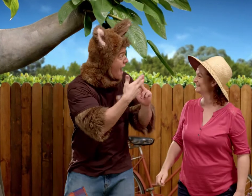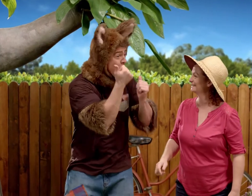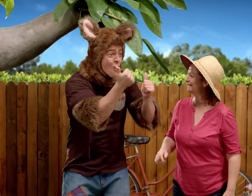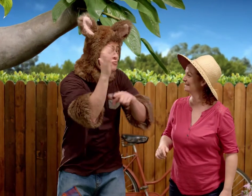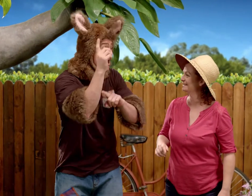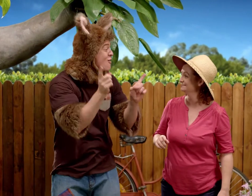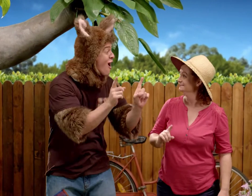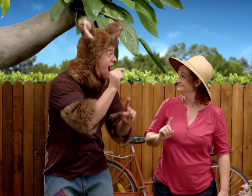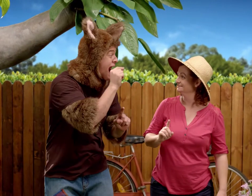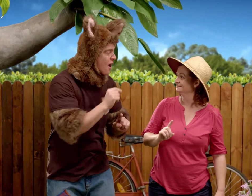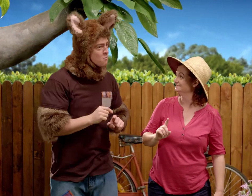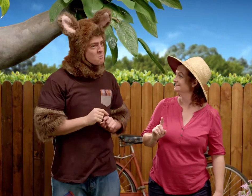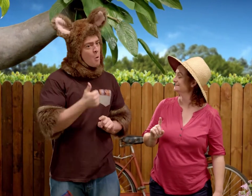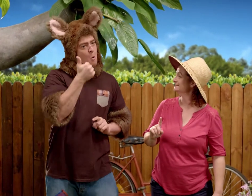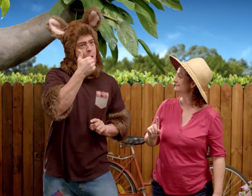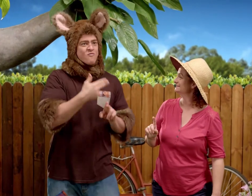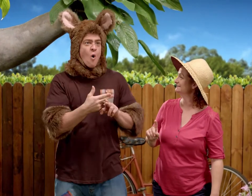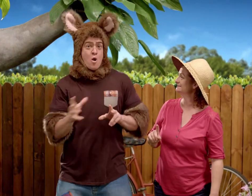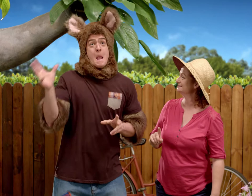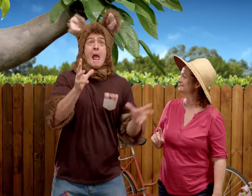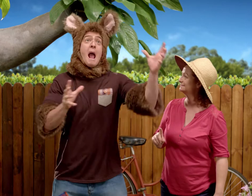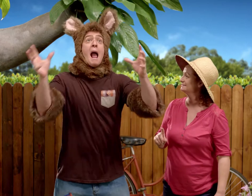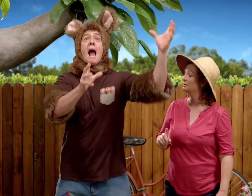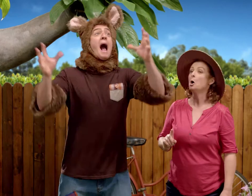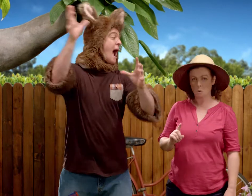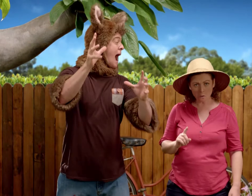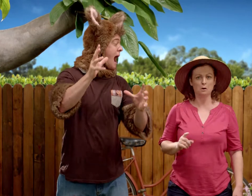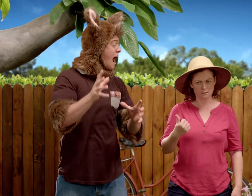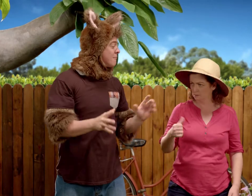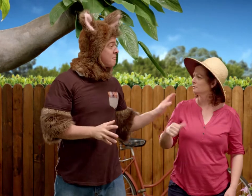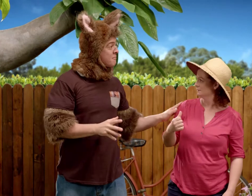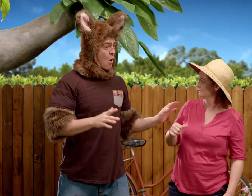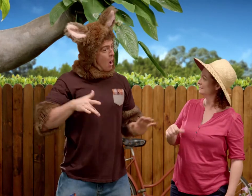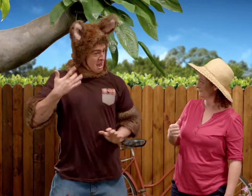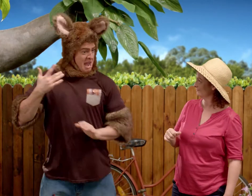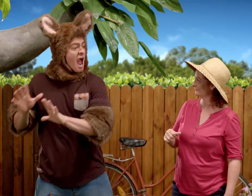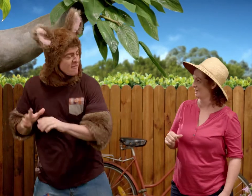And Sally, do you know what else trees are good for? They're good for climbing.